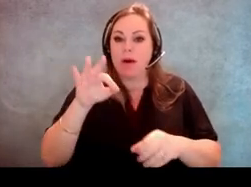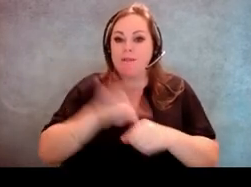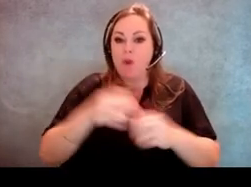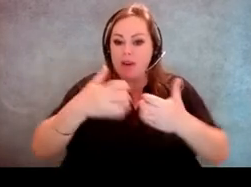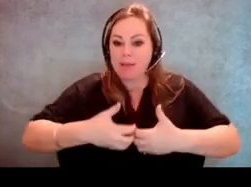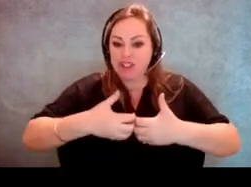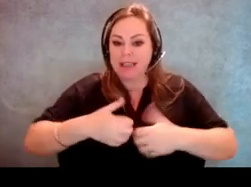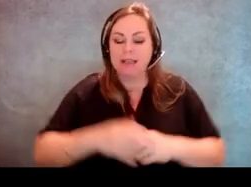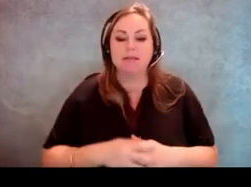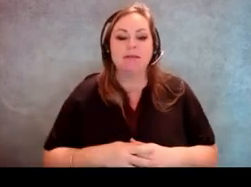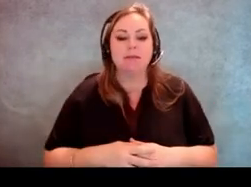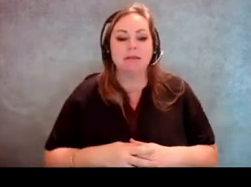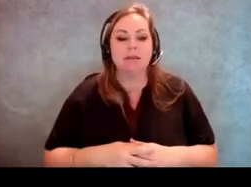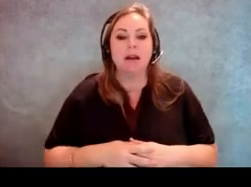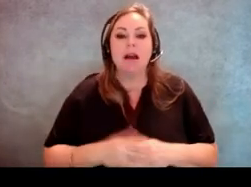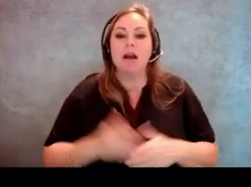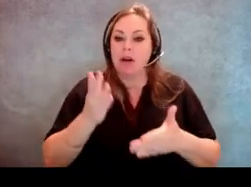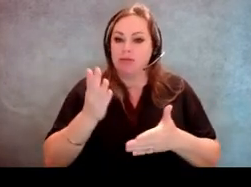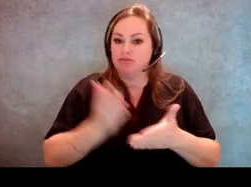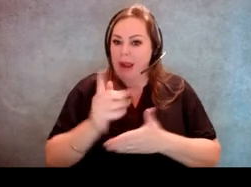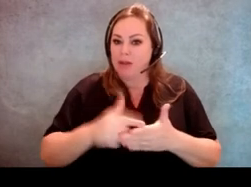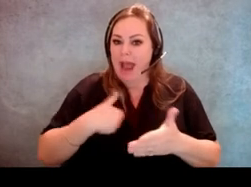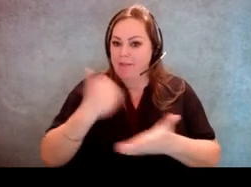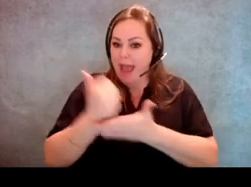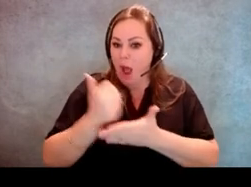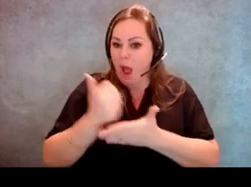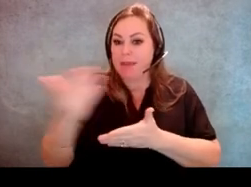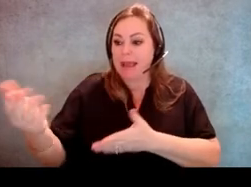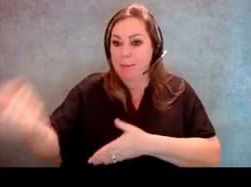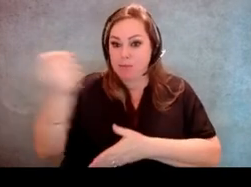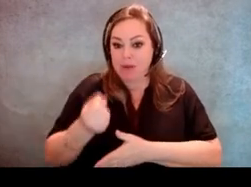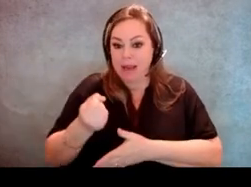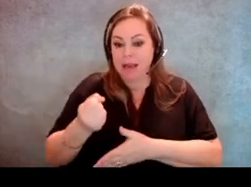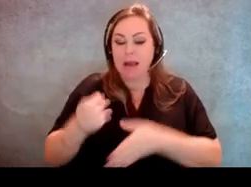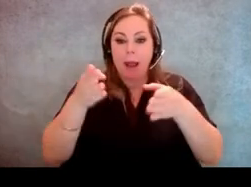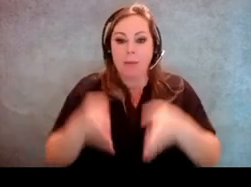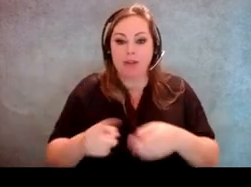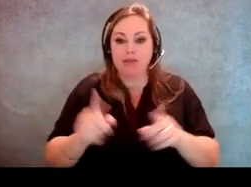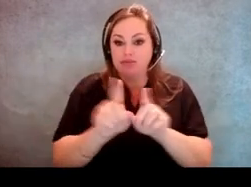They have the right to assistance, meaning they can bring an assistant with them of their choosing as long as it's not